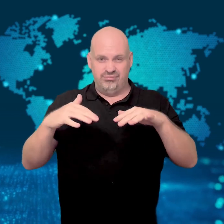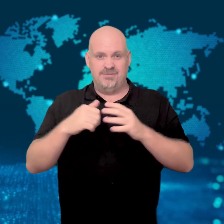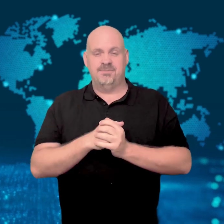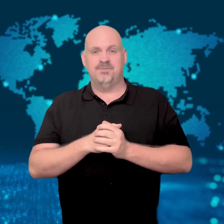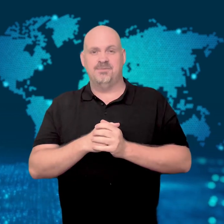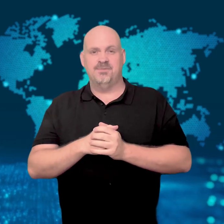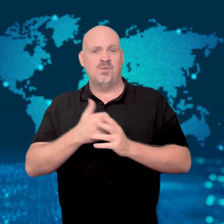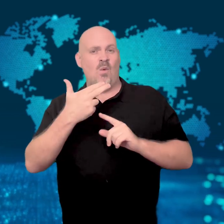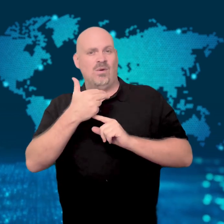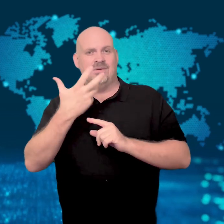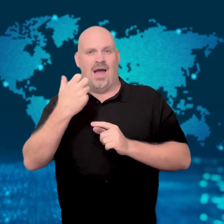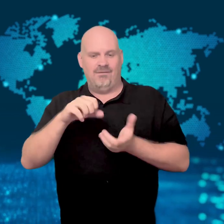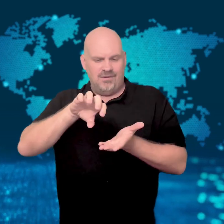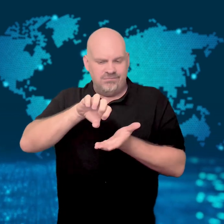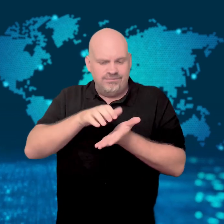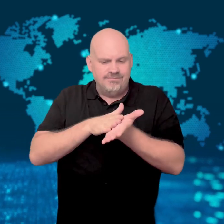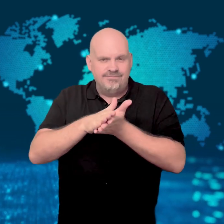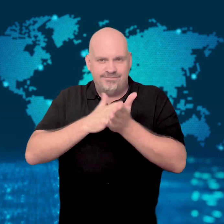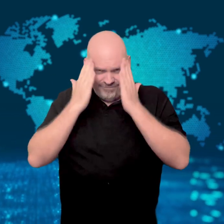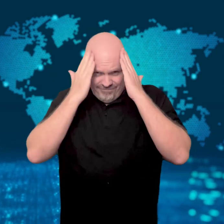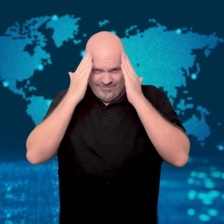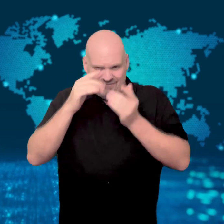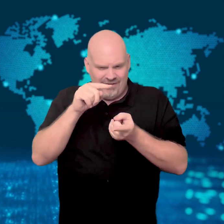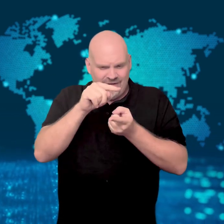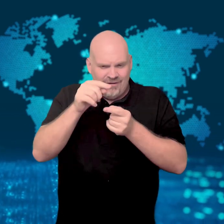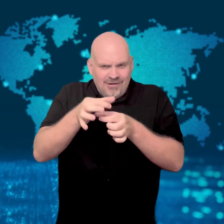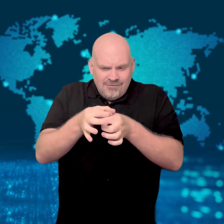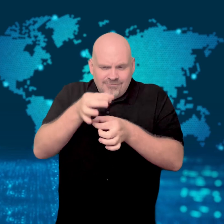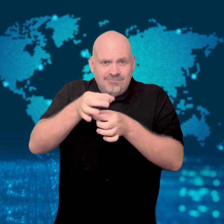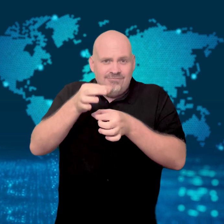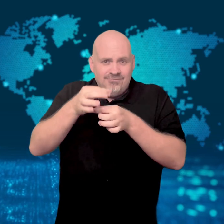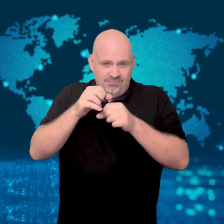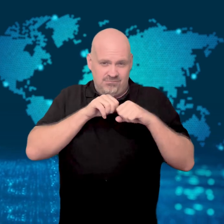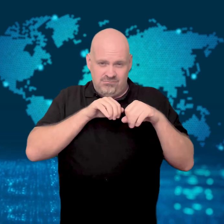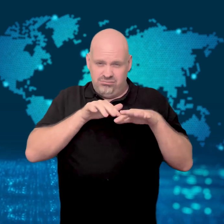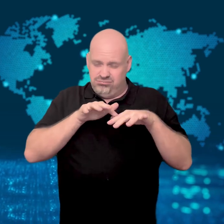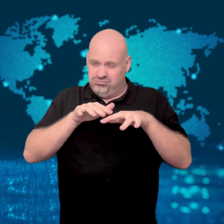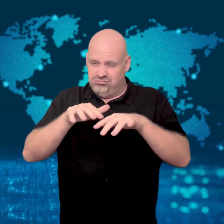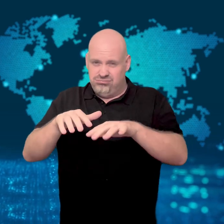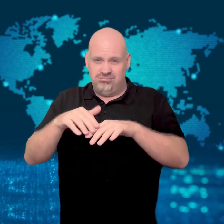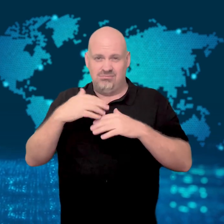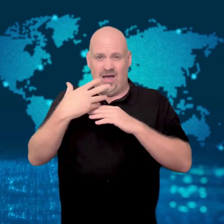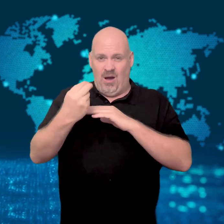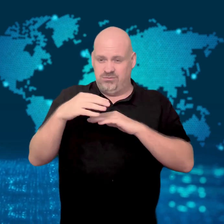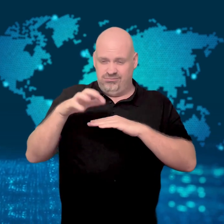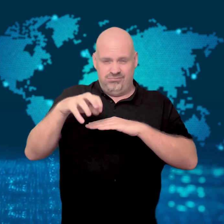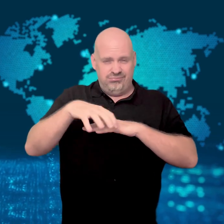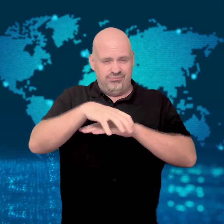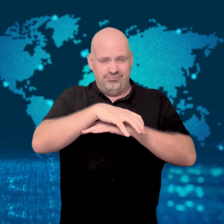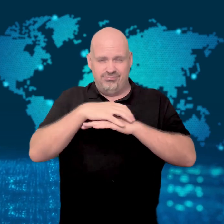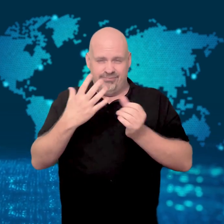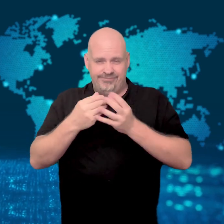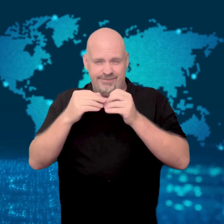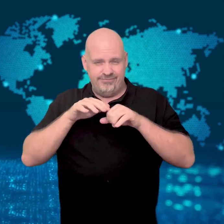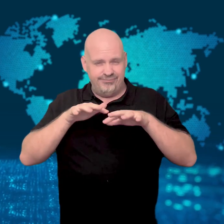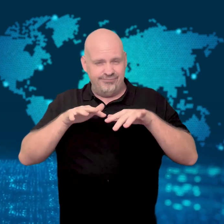and window frames littered the streets.